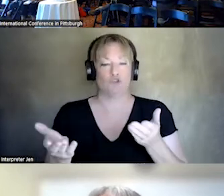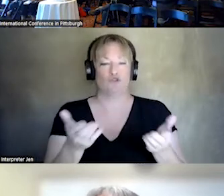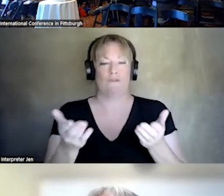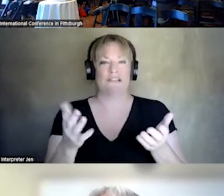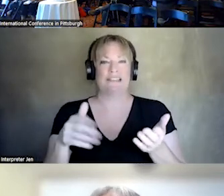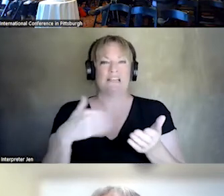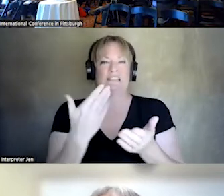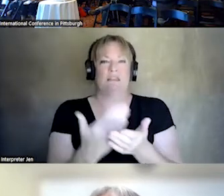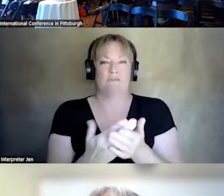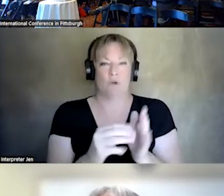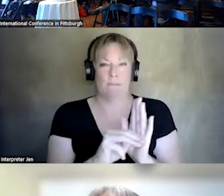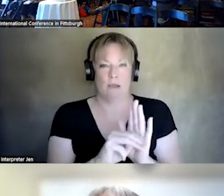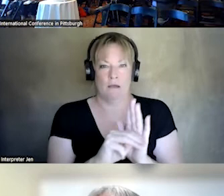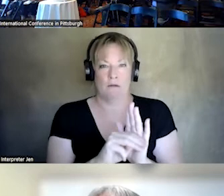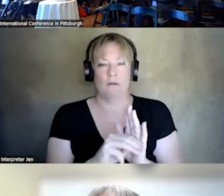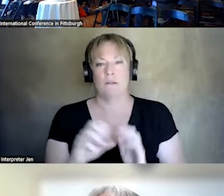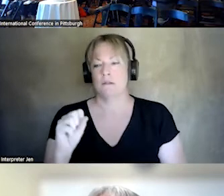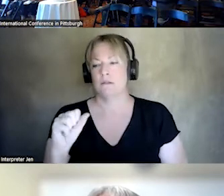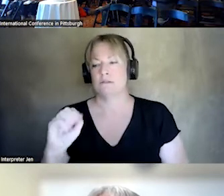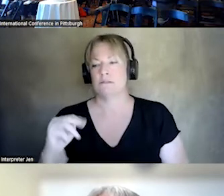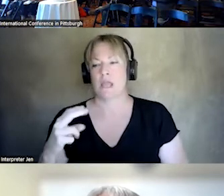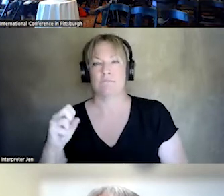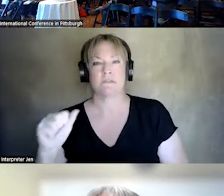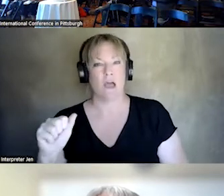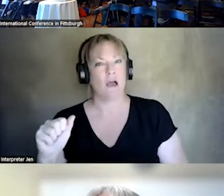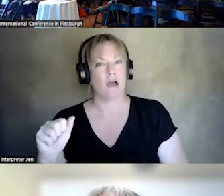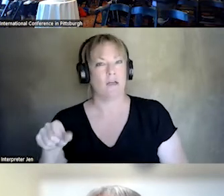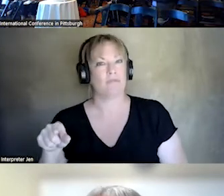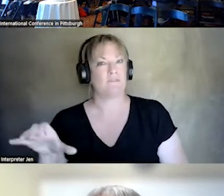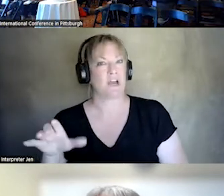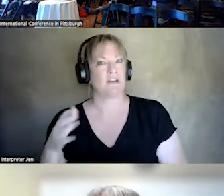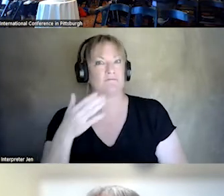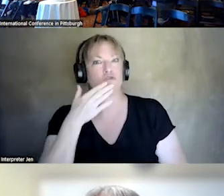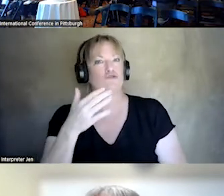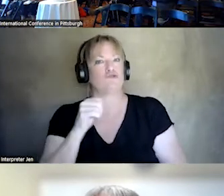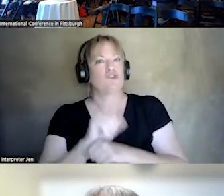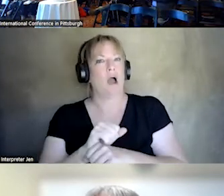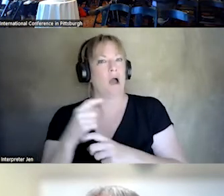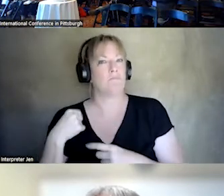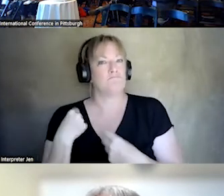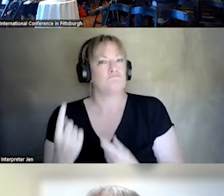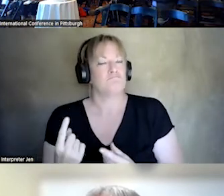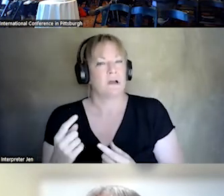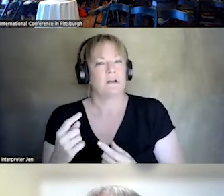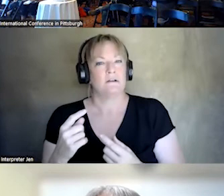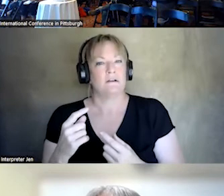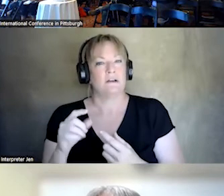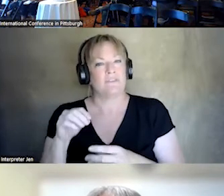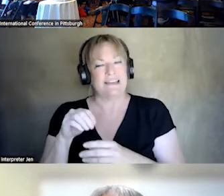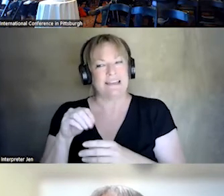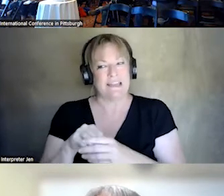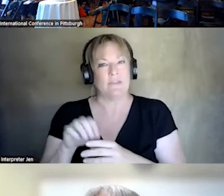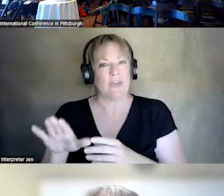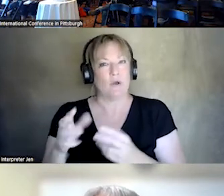AND I THINK THAT SAMHSA HAS KIND OF DONE A VERY GOOD JOB OF YOU KNOW, IN THEIR, RESOURCE TOOL